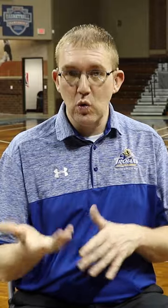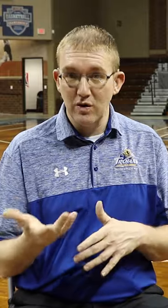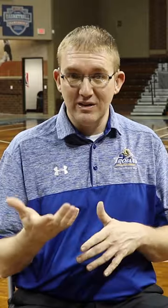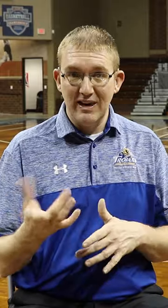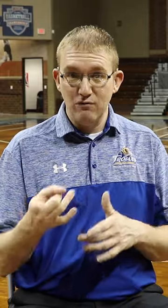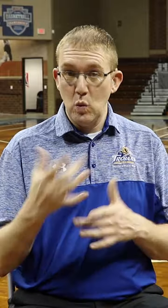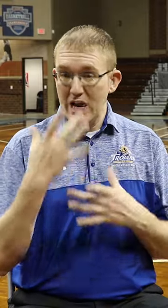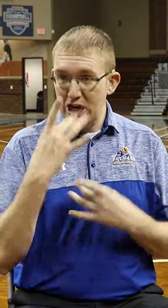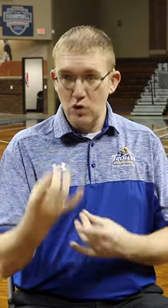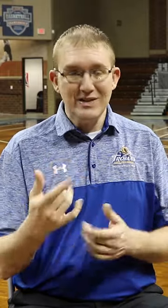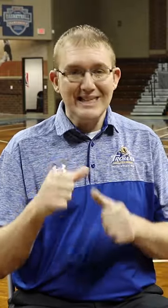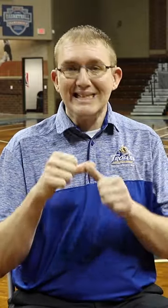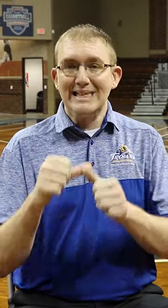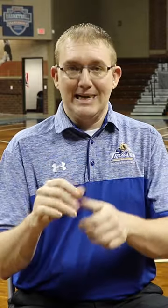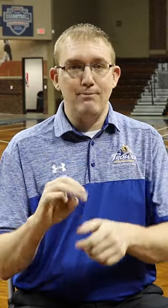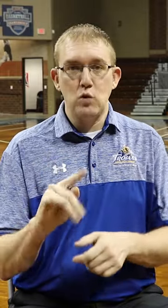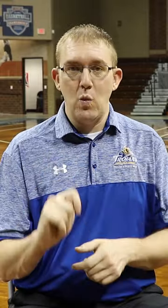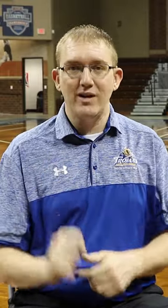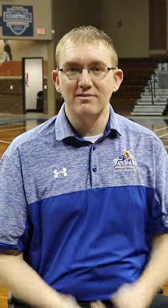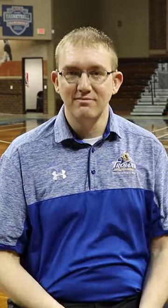If it’s something you’re interested in -- then keep doing it!